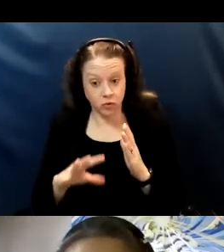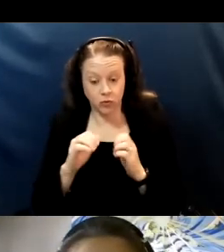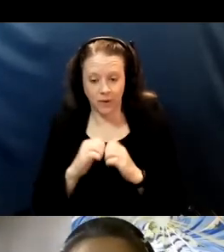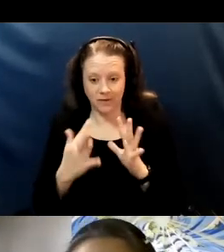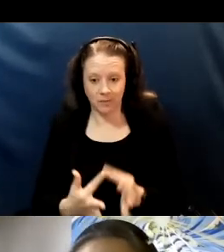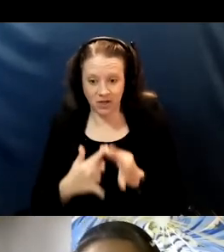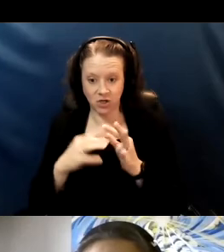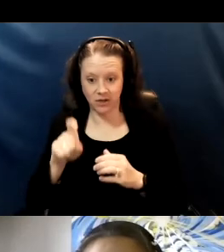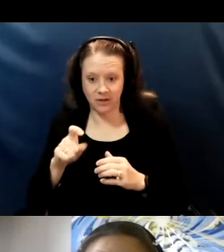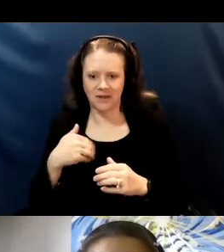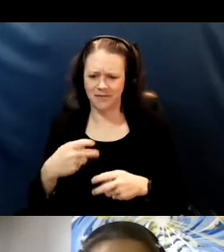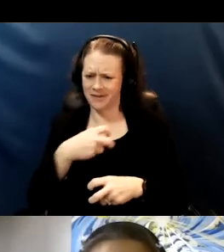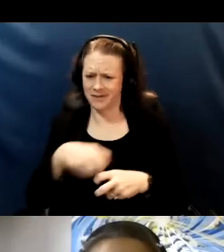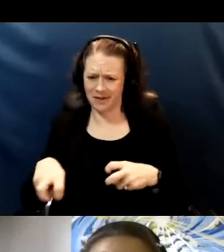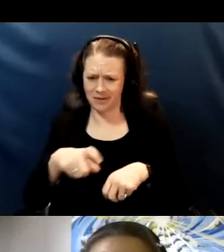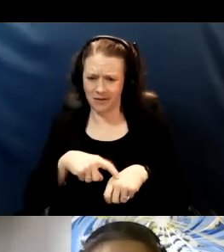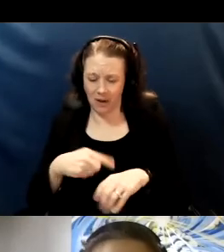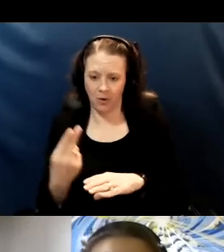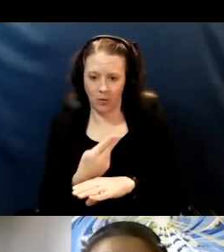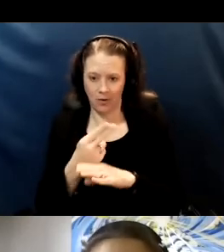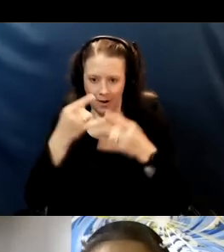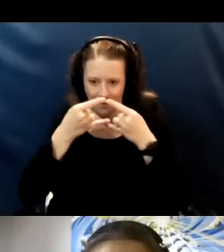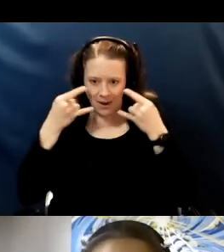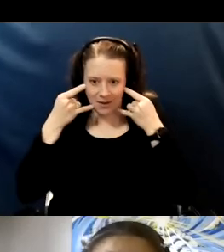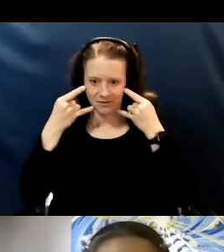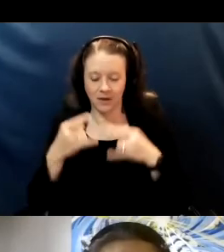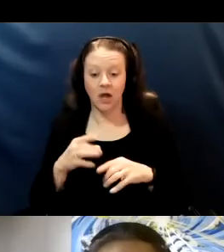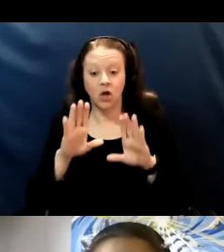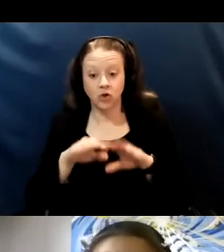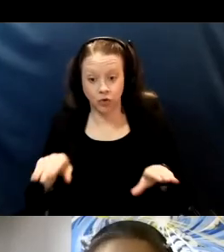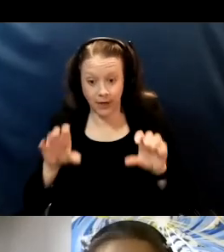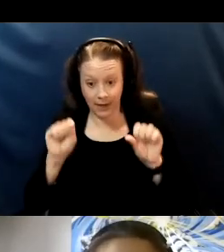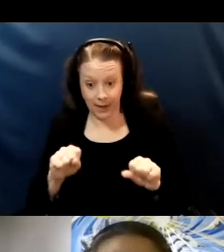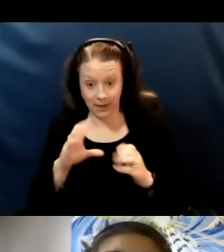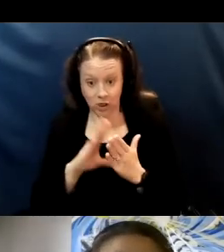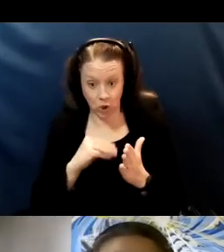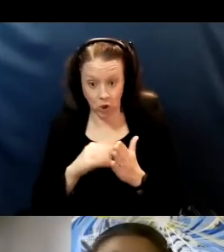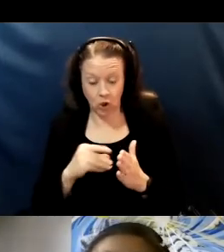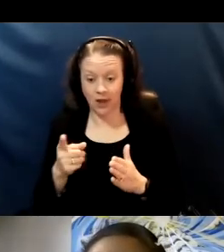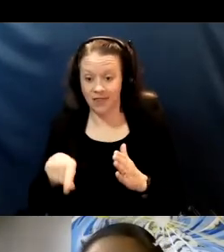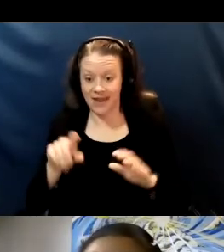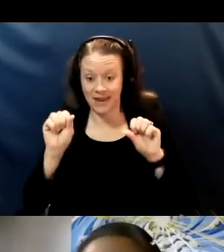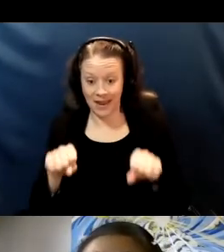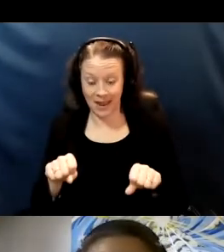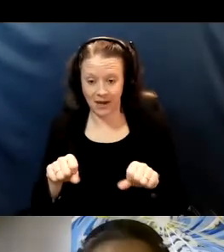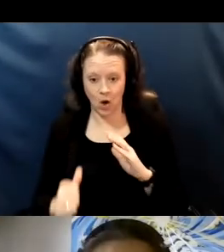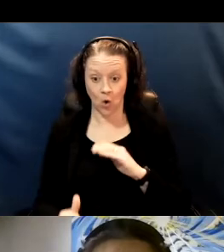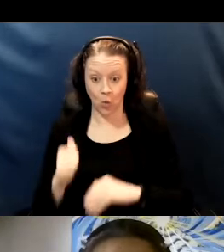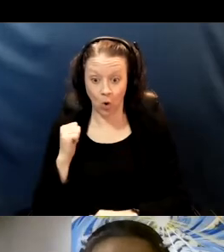with wearing a mask and children can learn. Children can learn, won't does not mean can't.